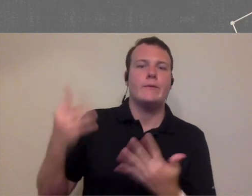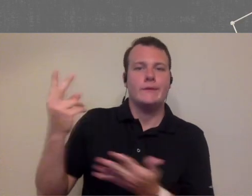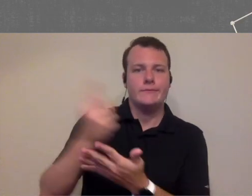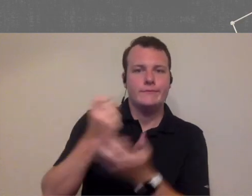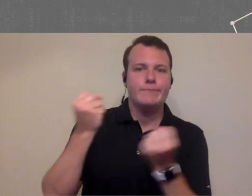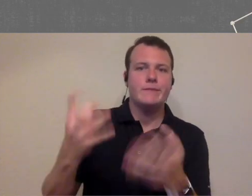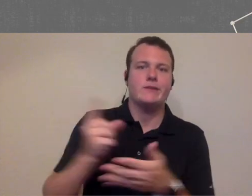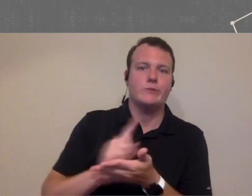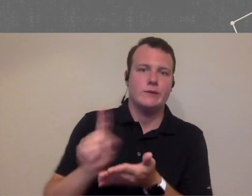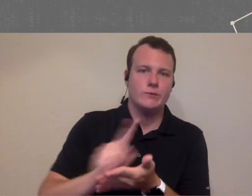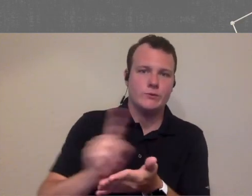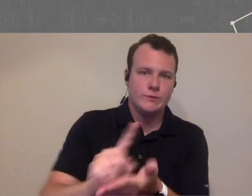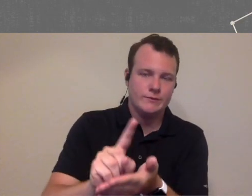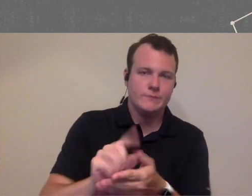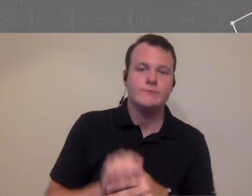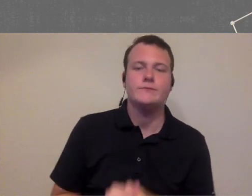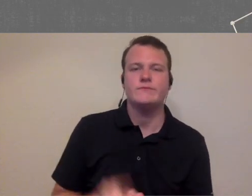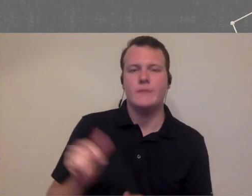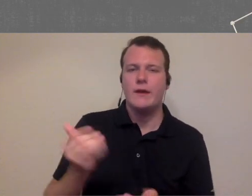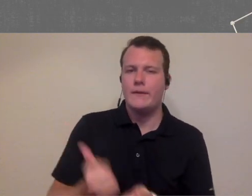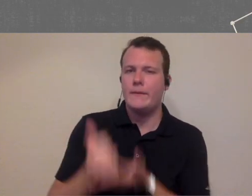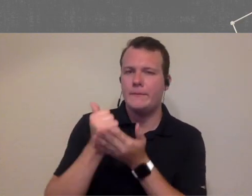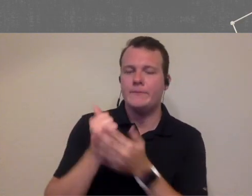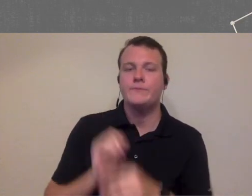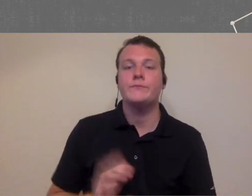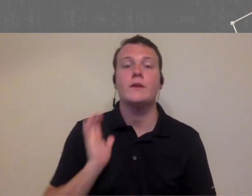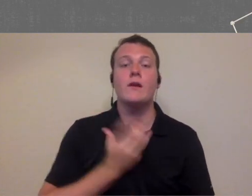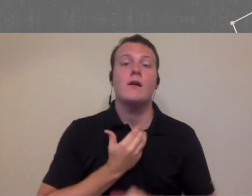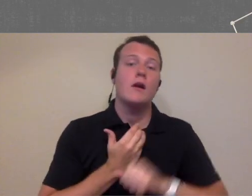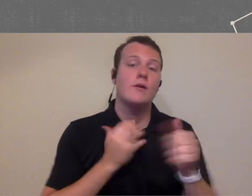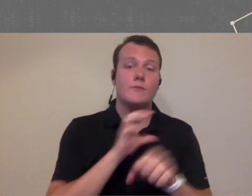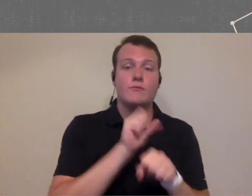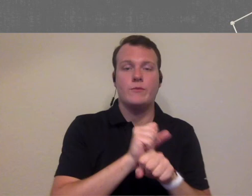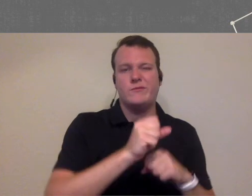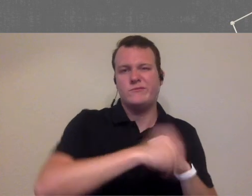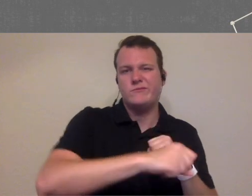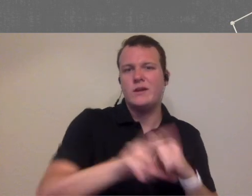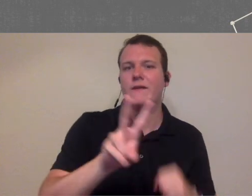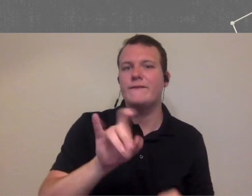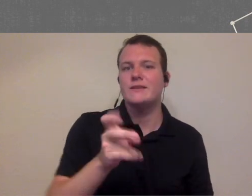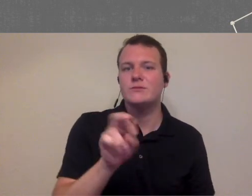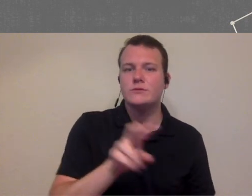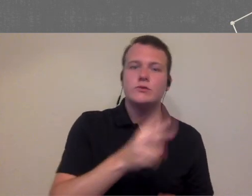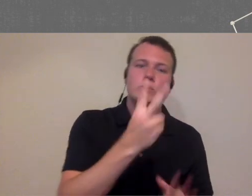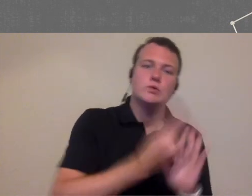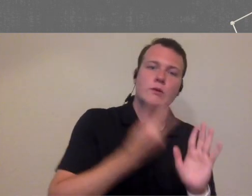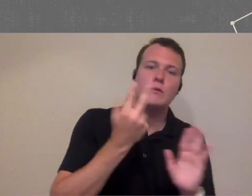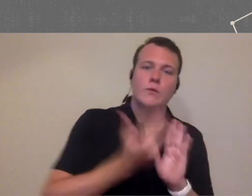waiting several weeks and so that's kind of helped with it and then our longer appointments you know such as our vestibular appointments that tie up two